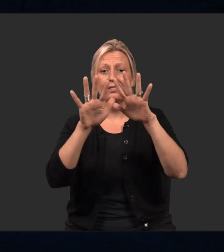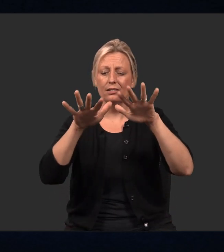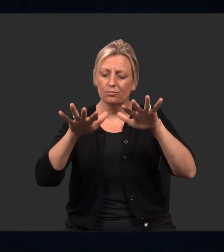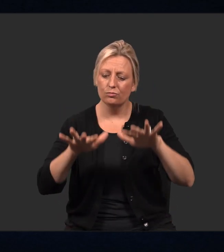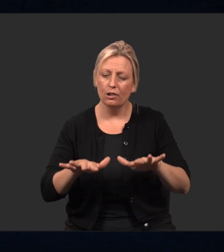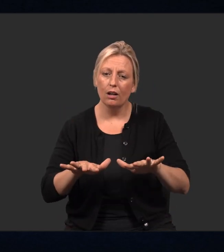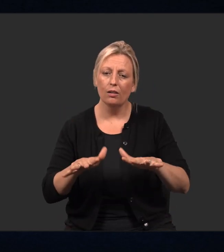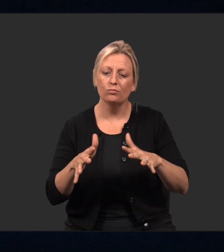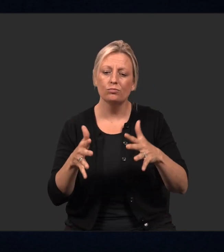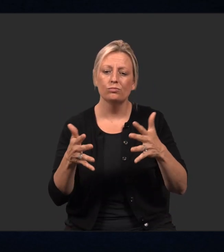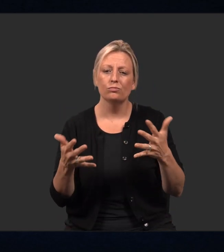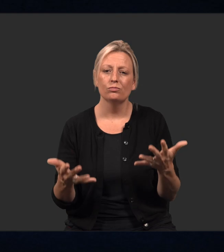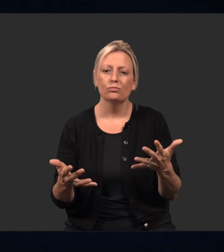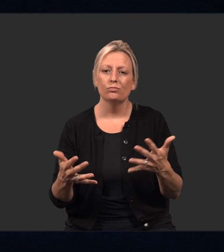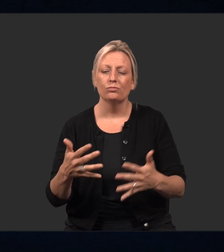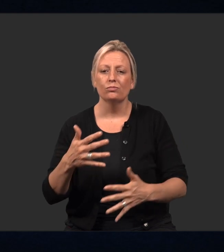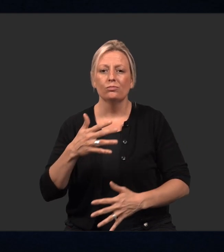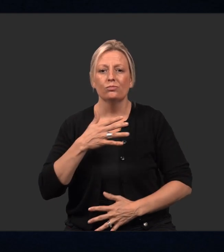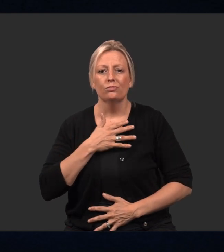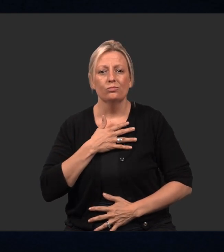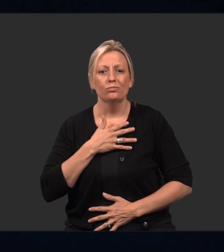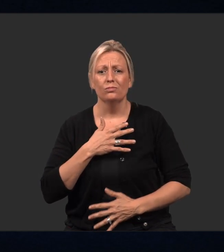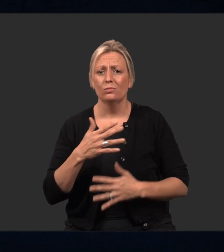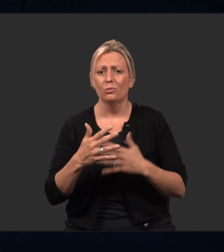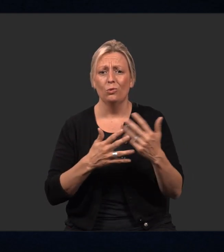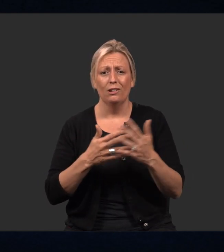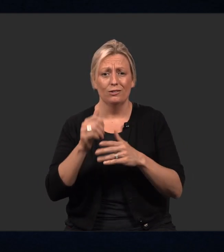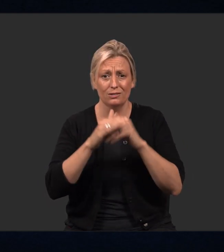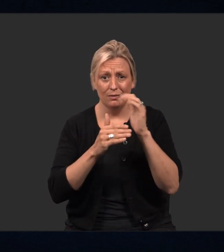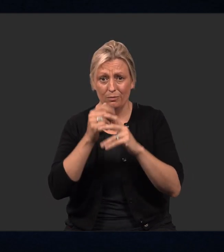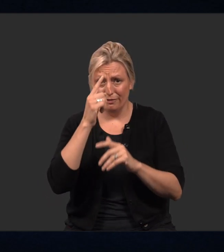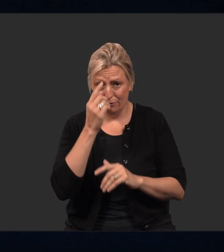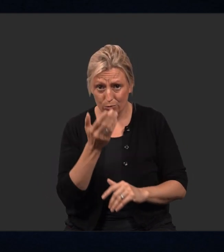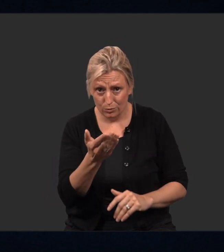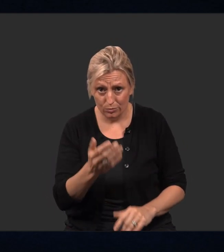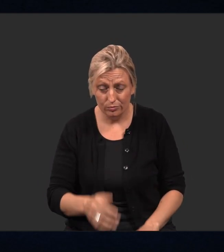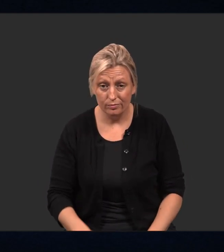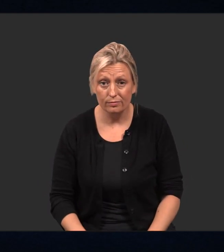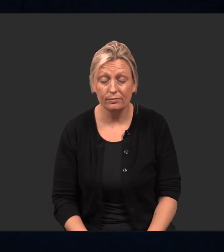Your hands may rest flat on your lap or on your chest, again whatever is most comfortable for you.